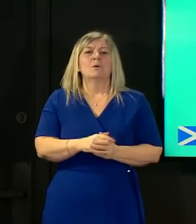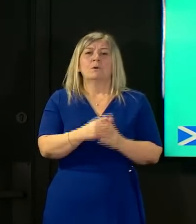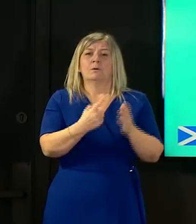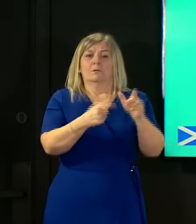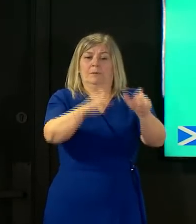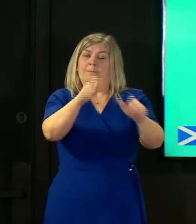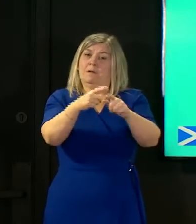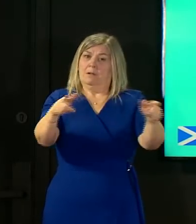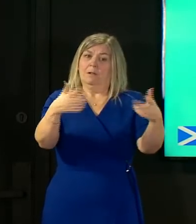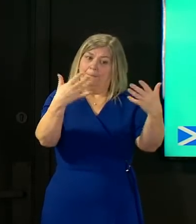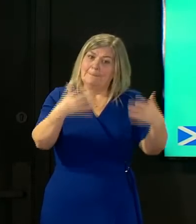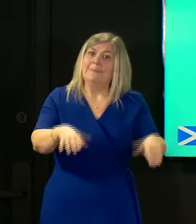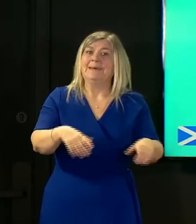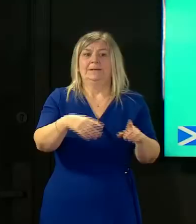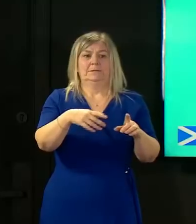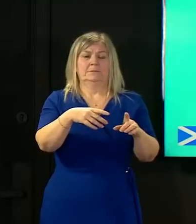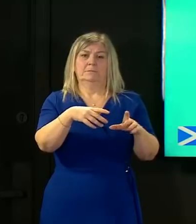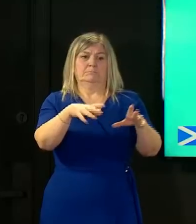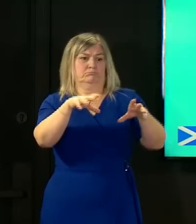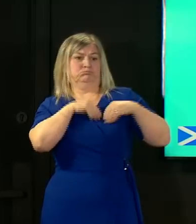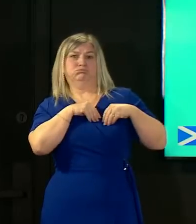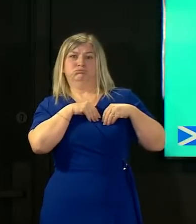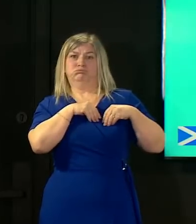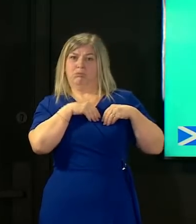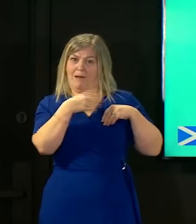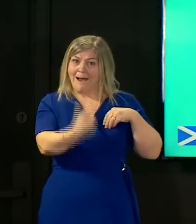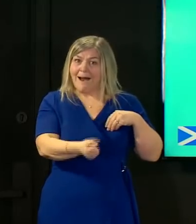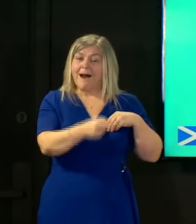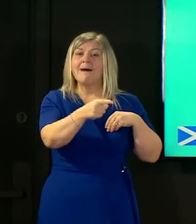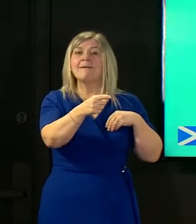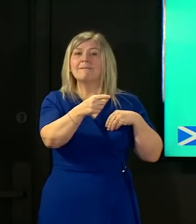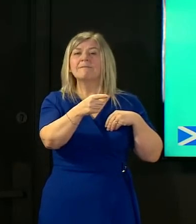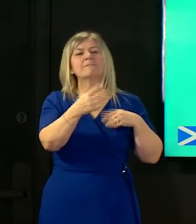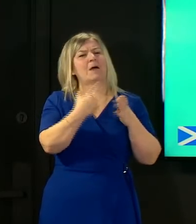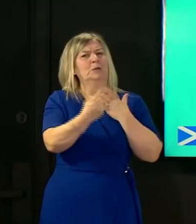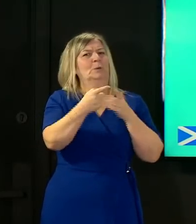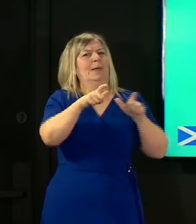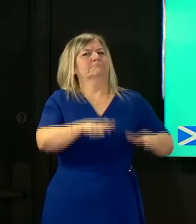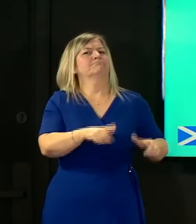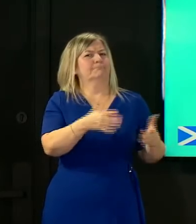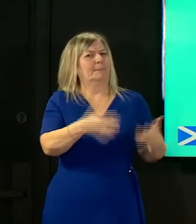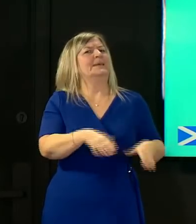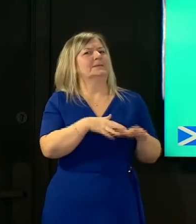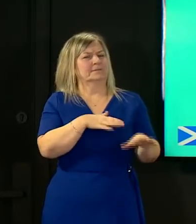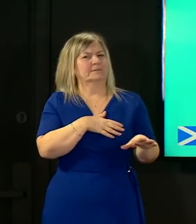positive isolated on return from brazil and we have no evidence to suggest that there are any